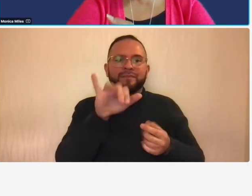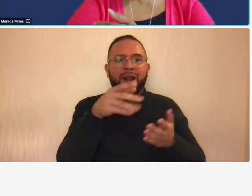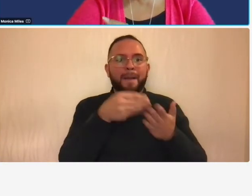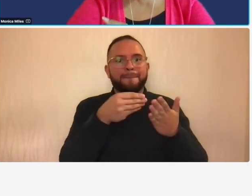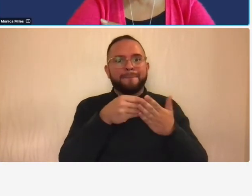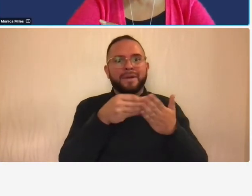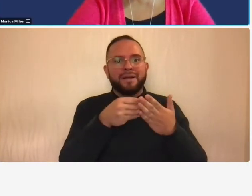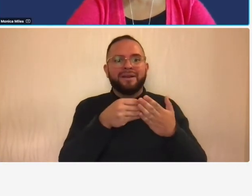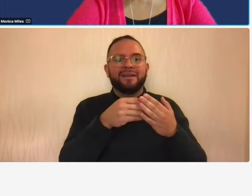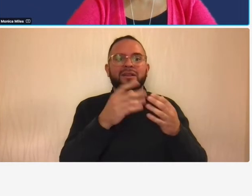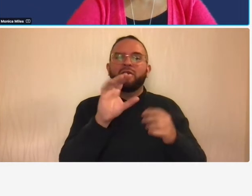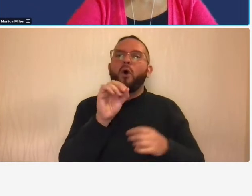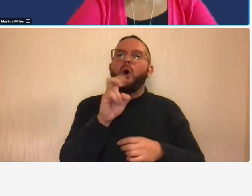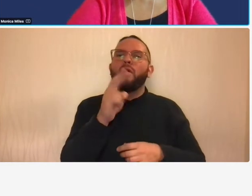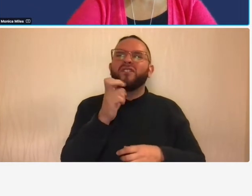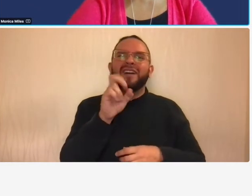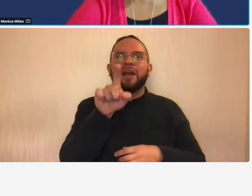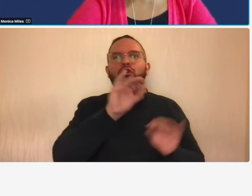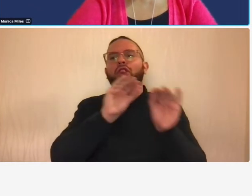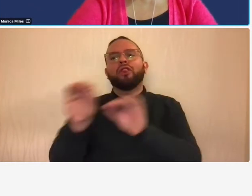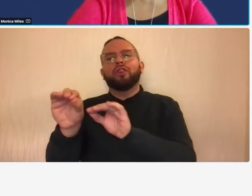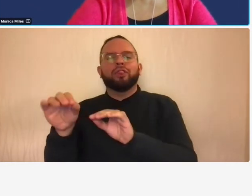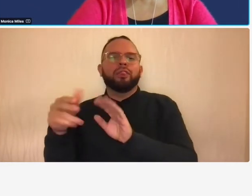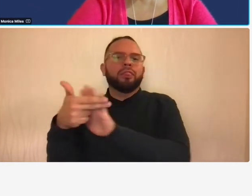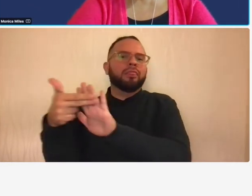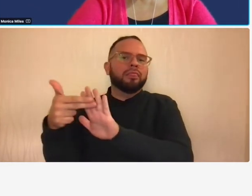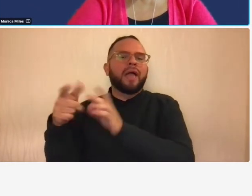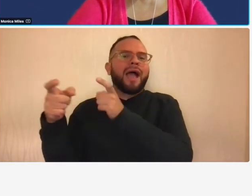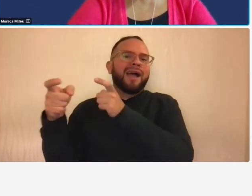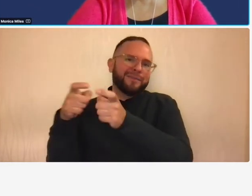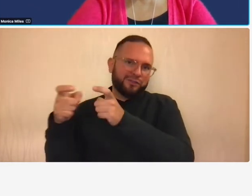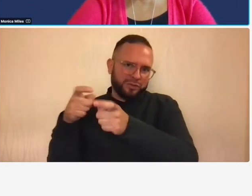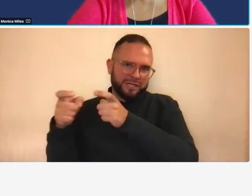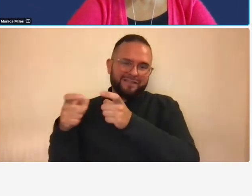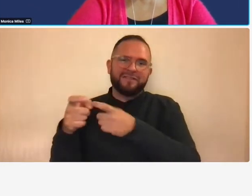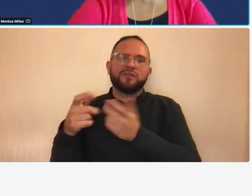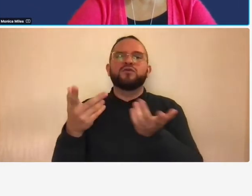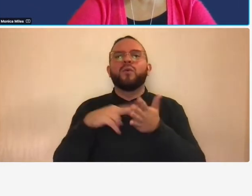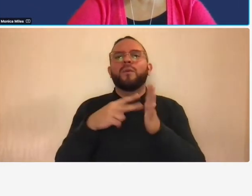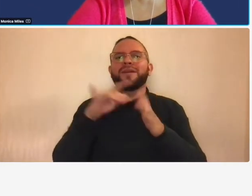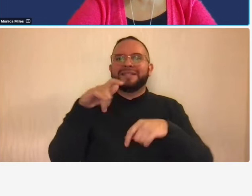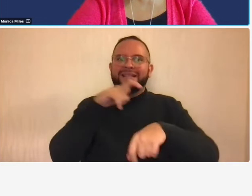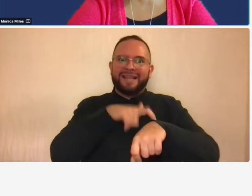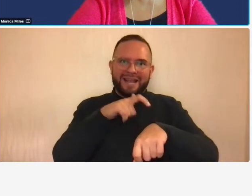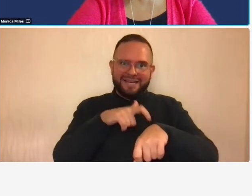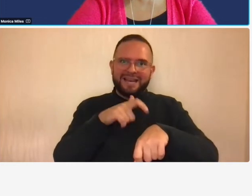administrative so there's time that is spent there can be time spent on contracts that's not billable